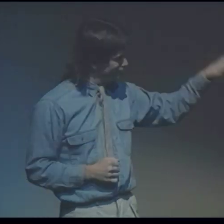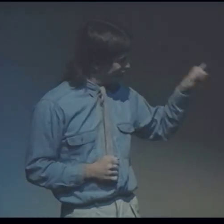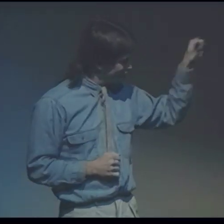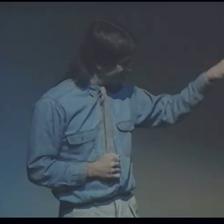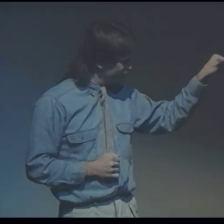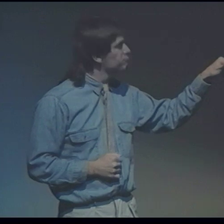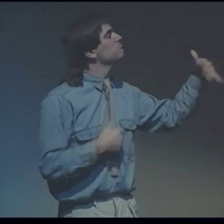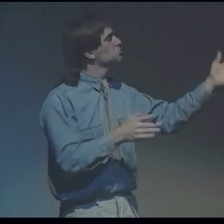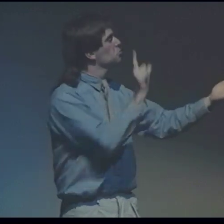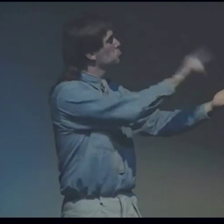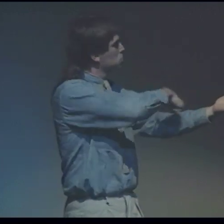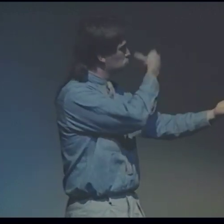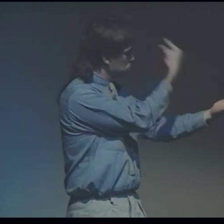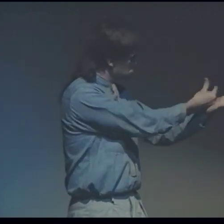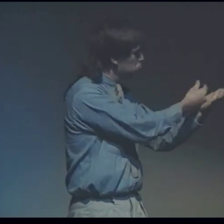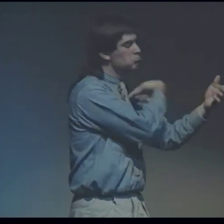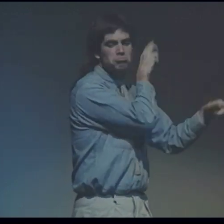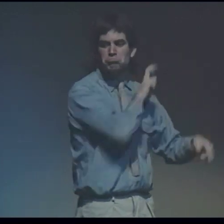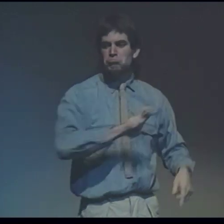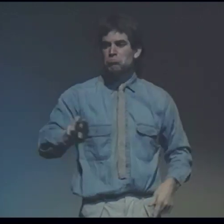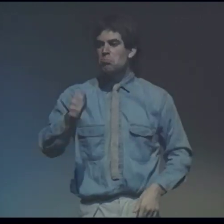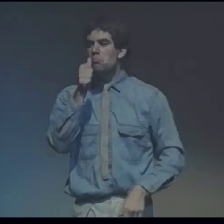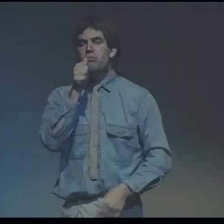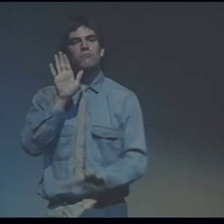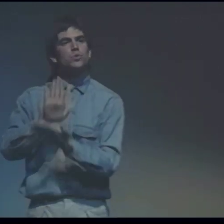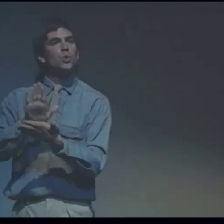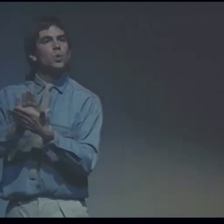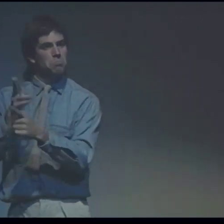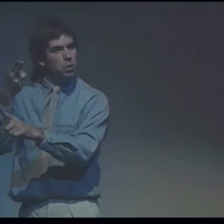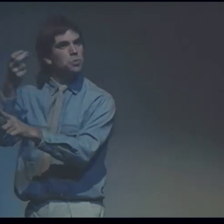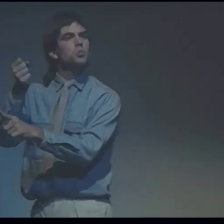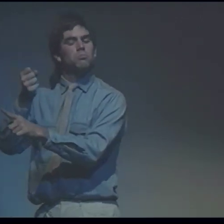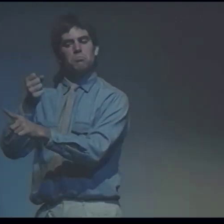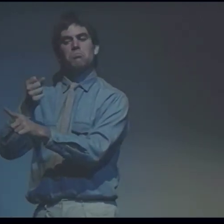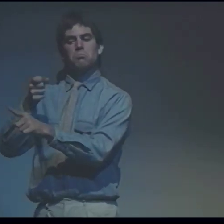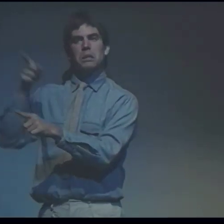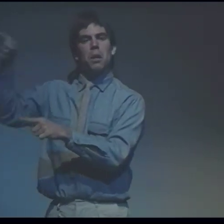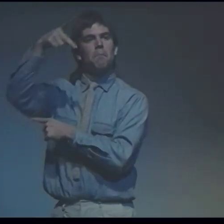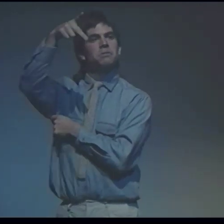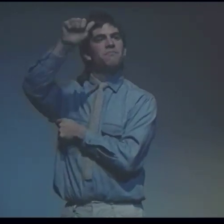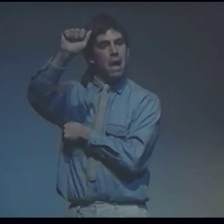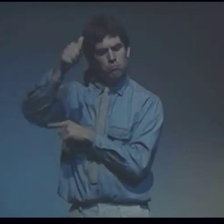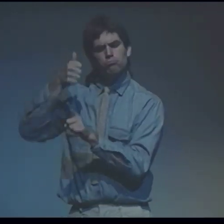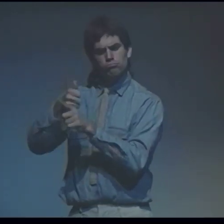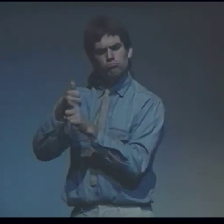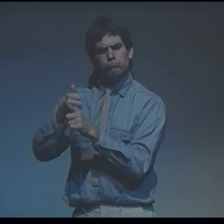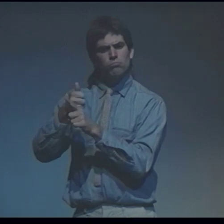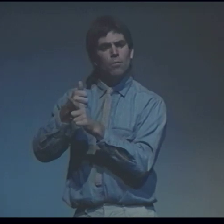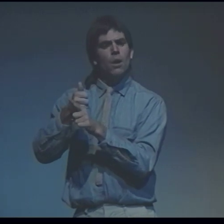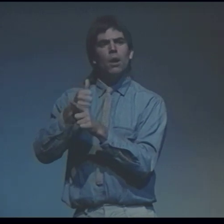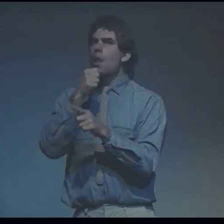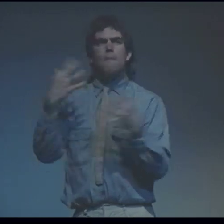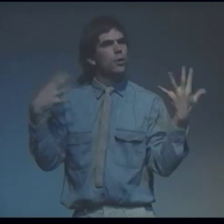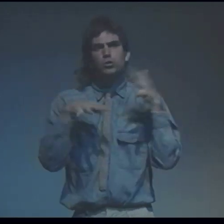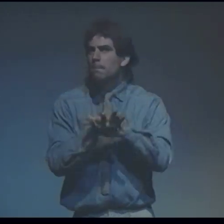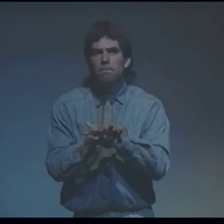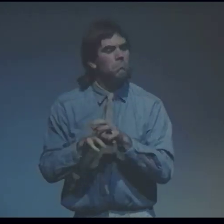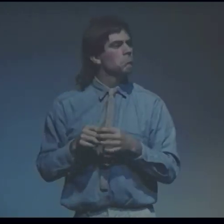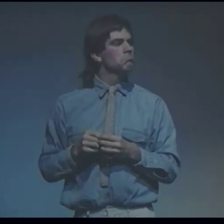I was there for nine years, and when I graduated I went to a private high school in Pennsylvania, that was not mainstreamed.